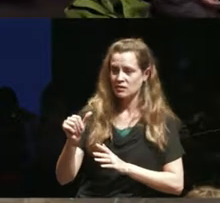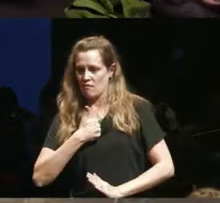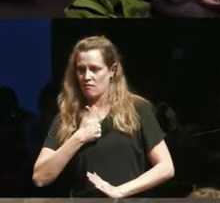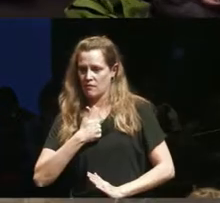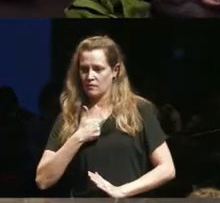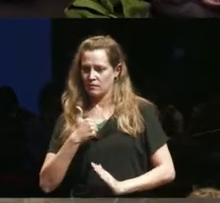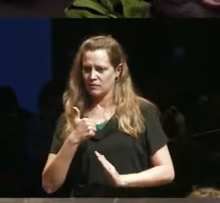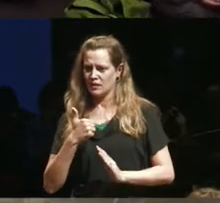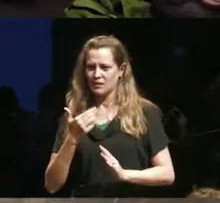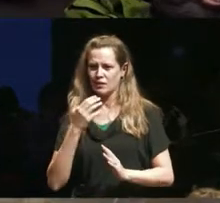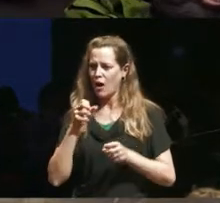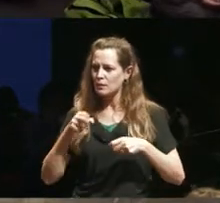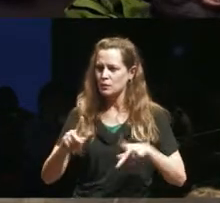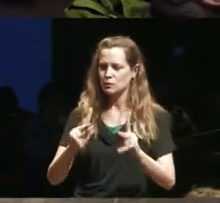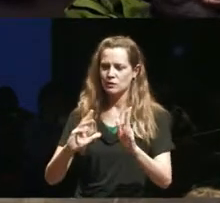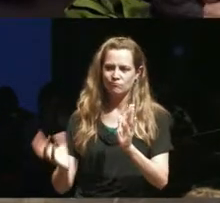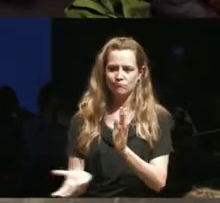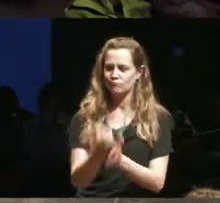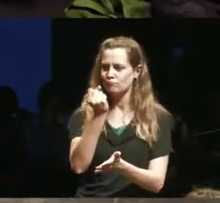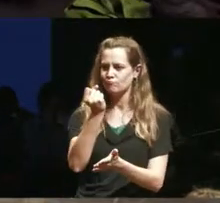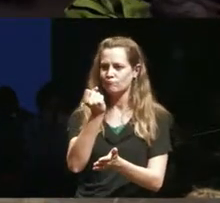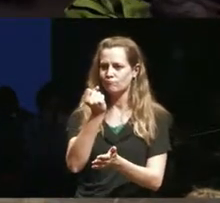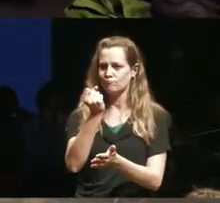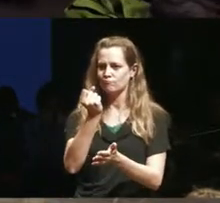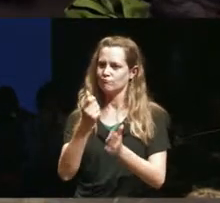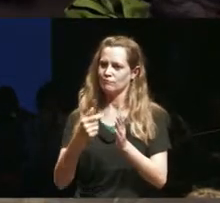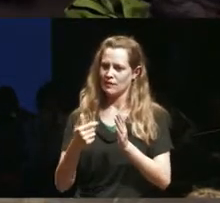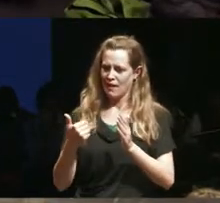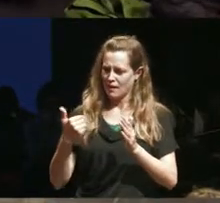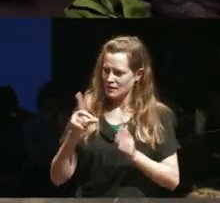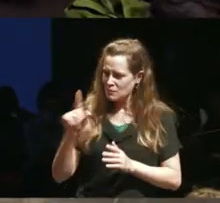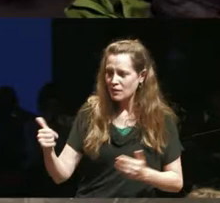such a great opportunity as a performer to have a disability to be able to to